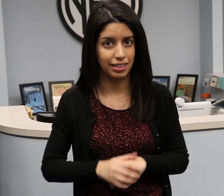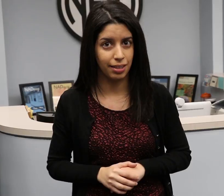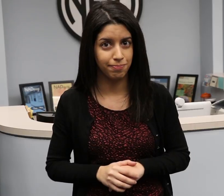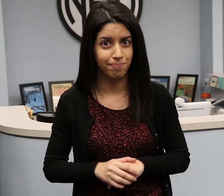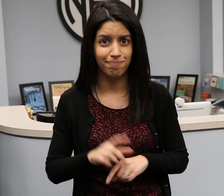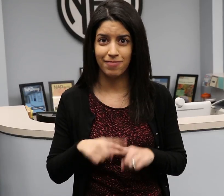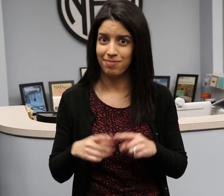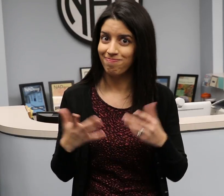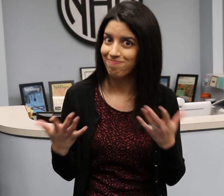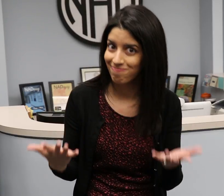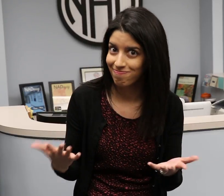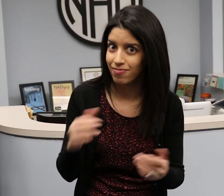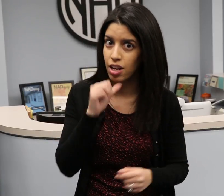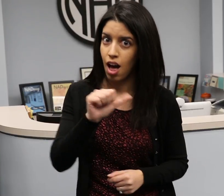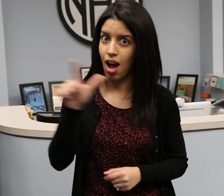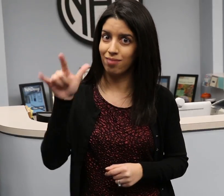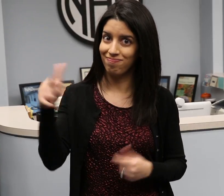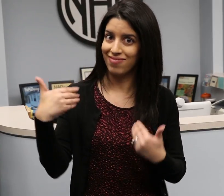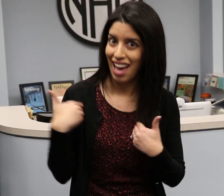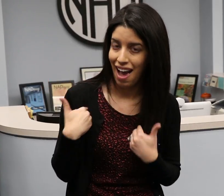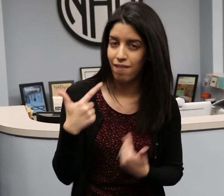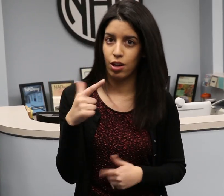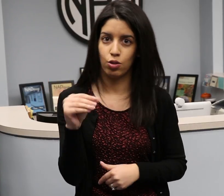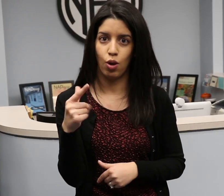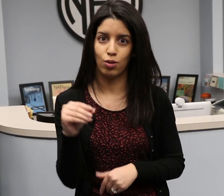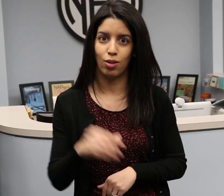but not all planes have Gogo.